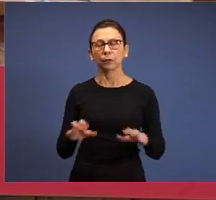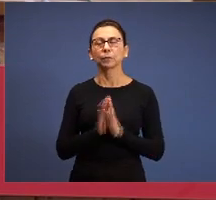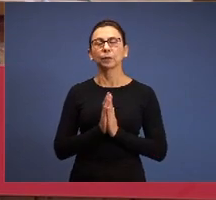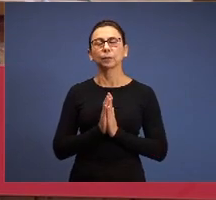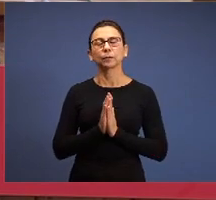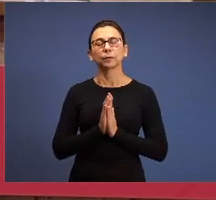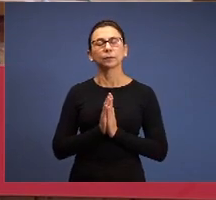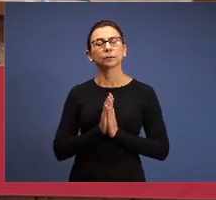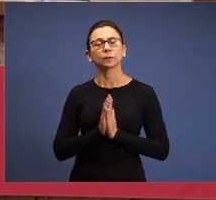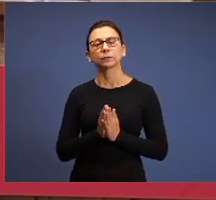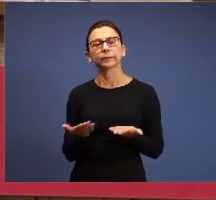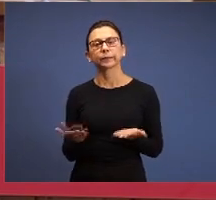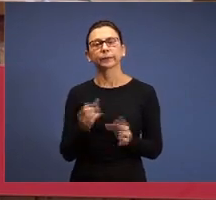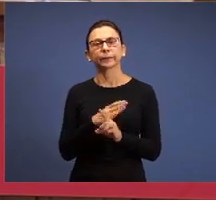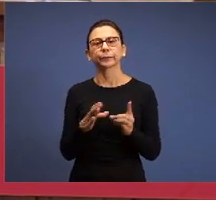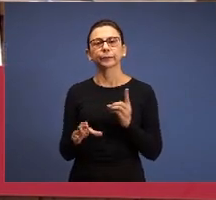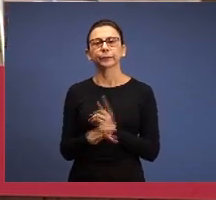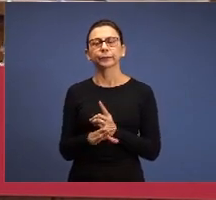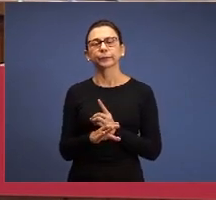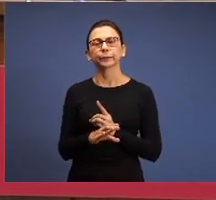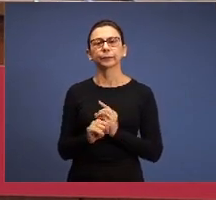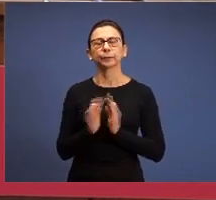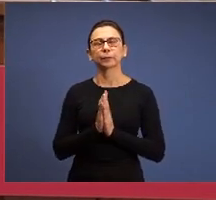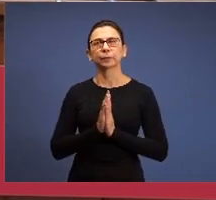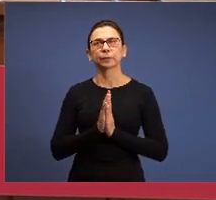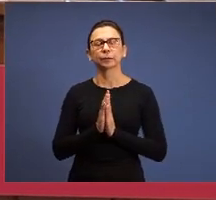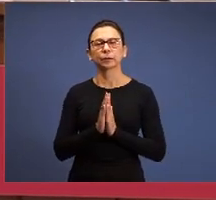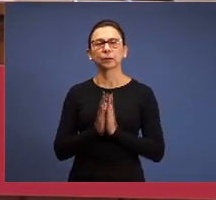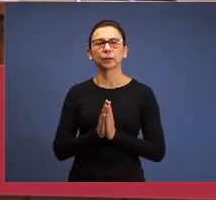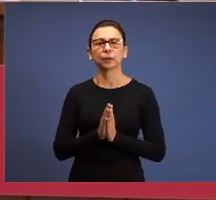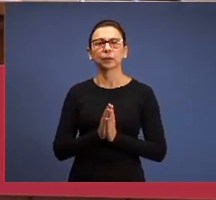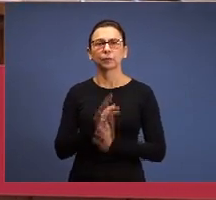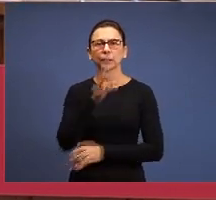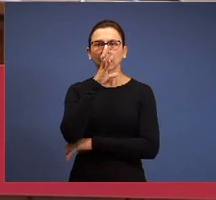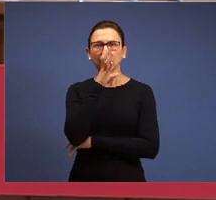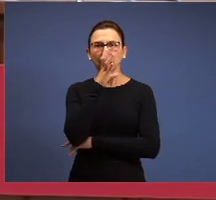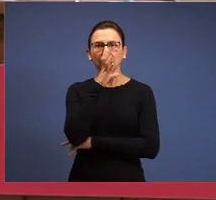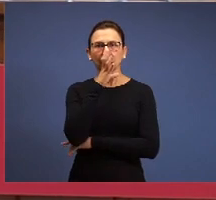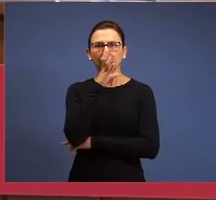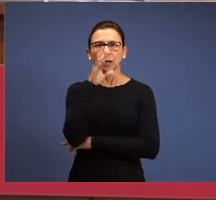service to pray, you’ll sit to pray and listen the preaching; the church that came,